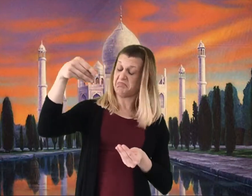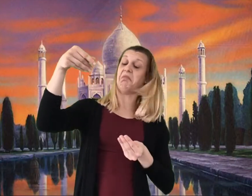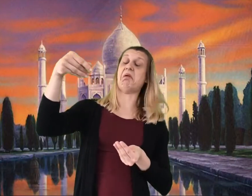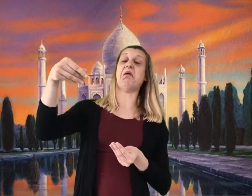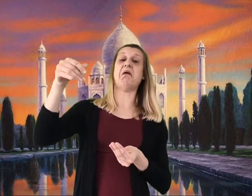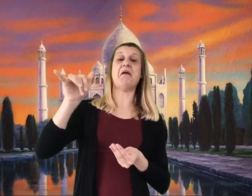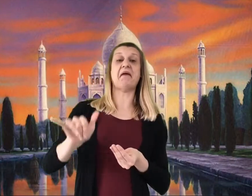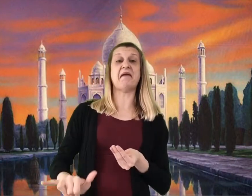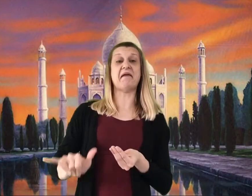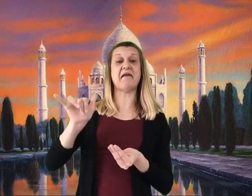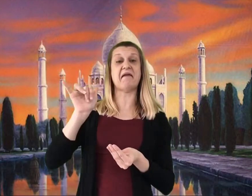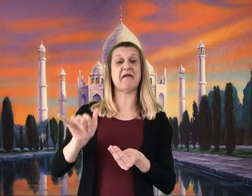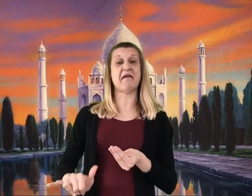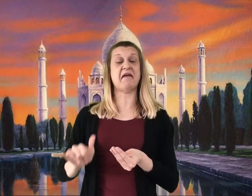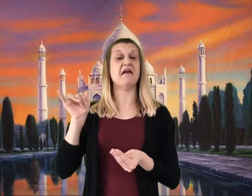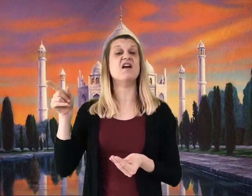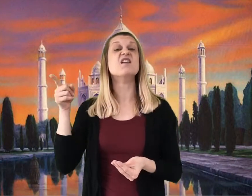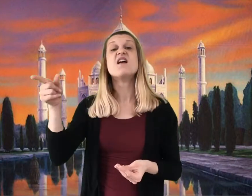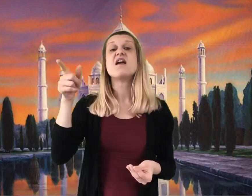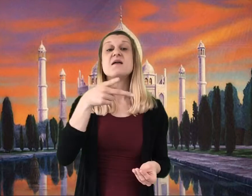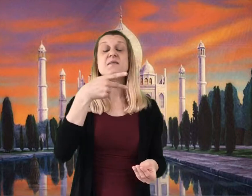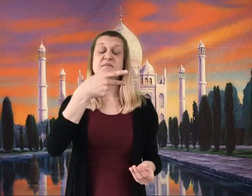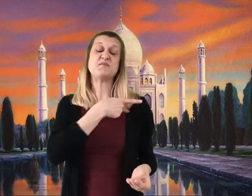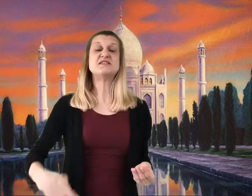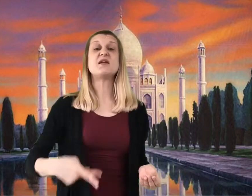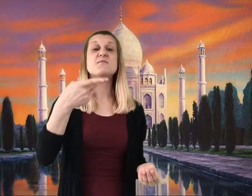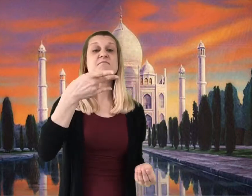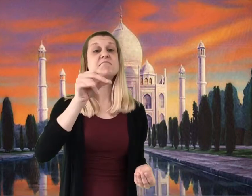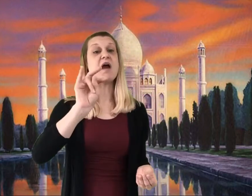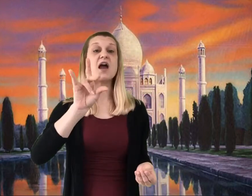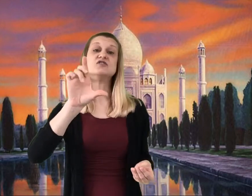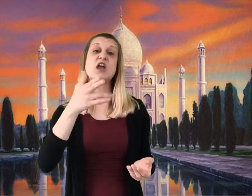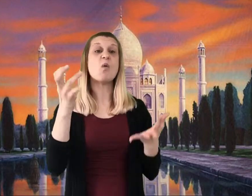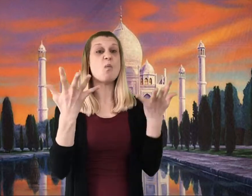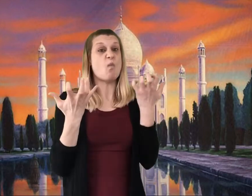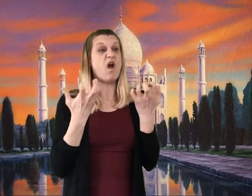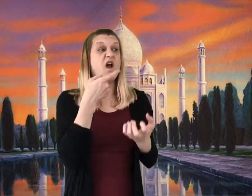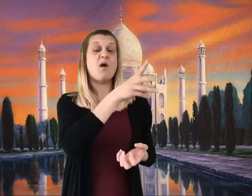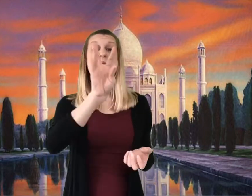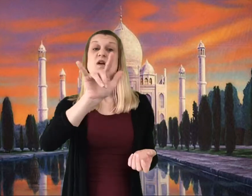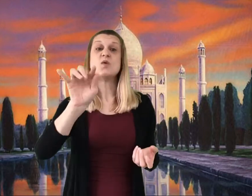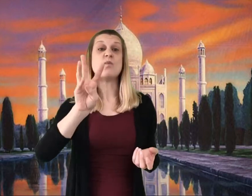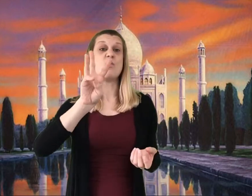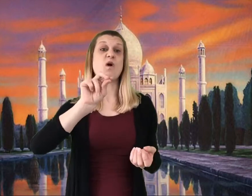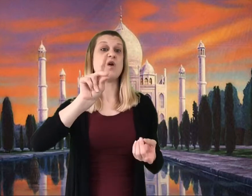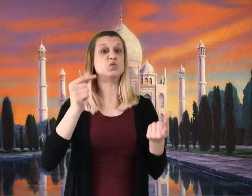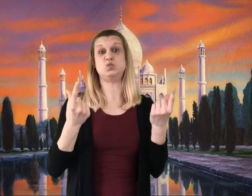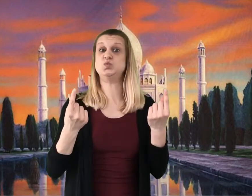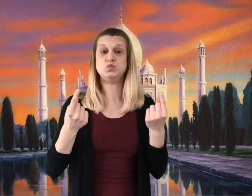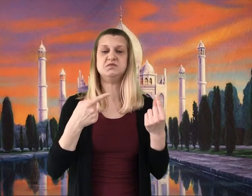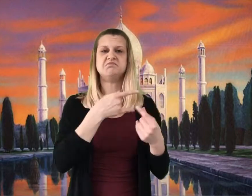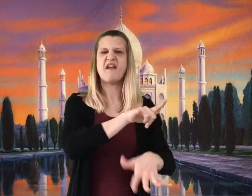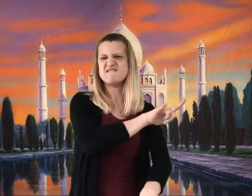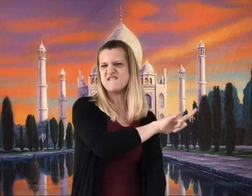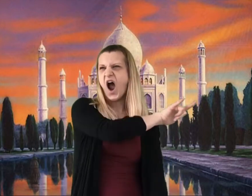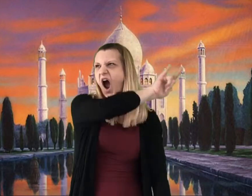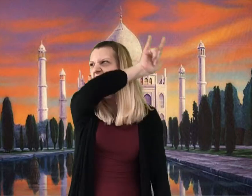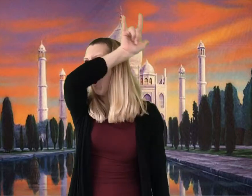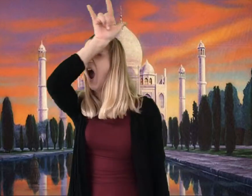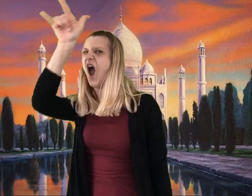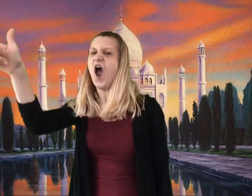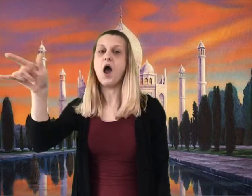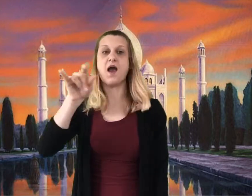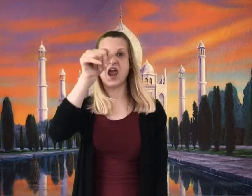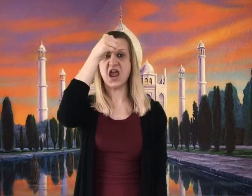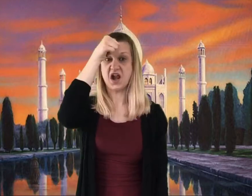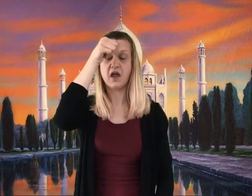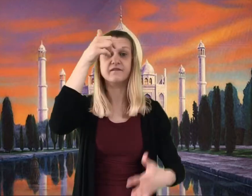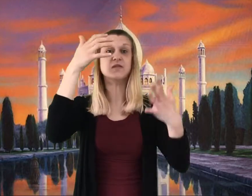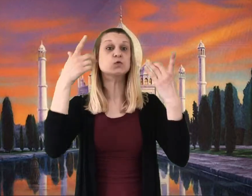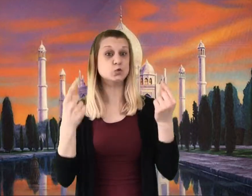Prince Pondicherry asked him to come all the way out to India and